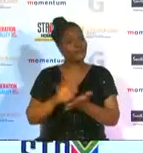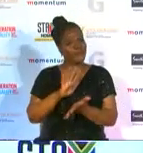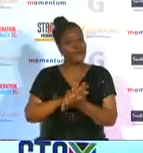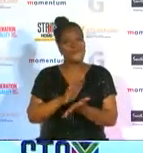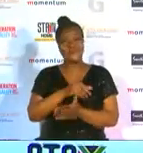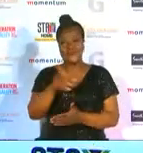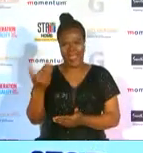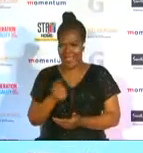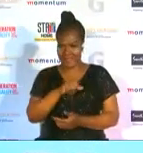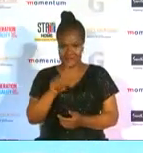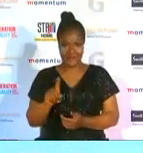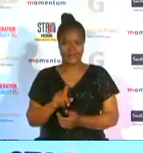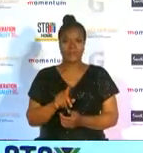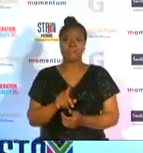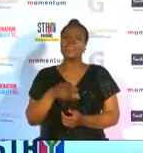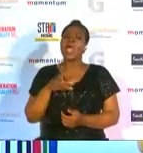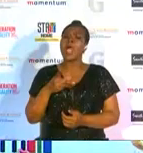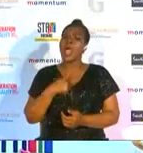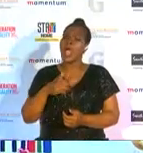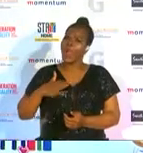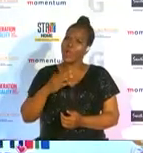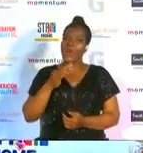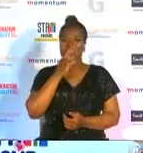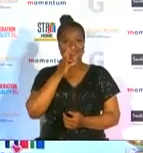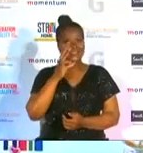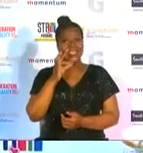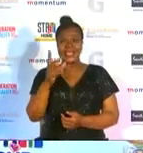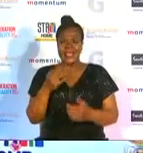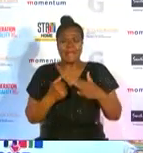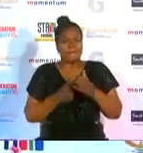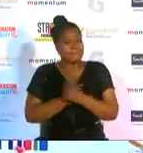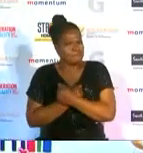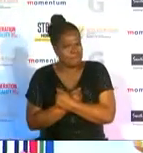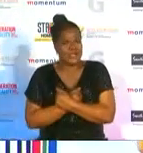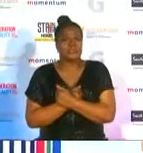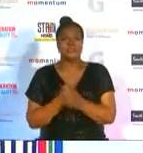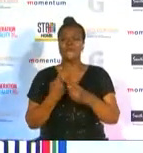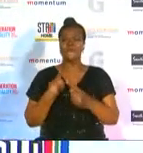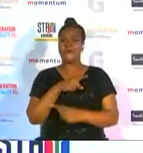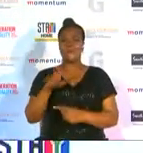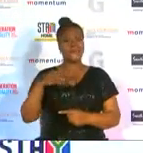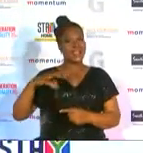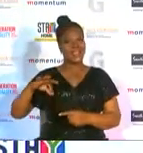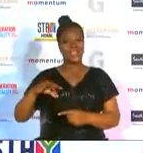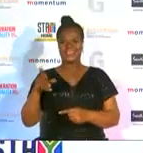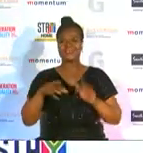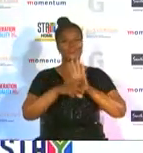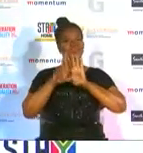and i have to say the passion the girls have you know the amount of work they put in behind the scenes it just shows that as women we are